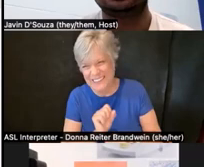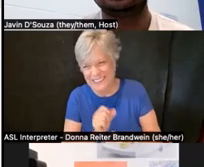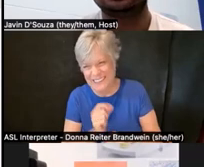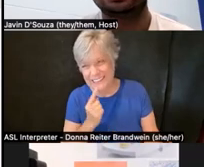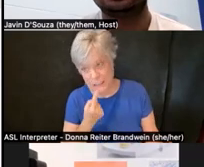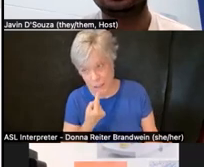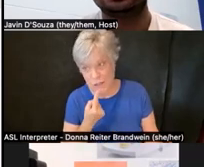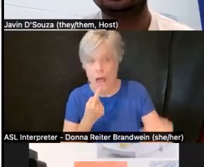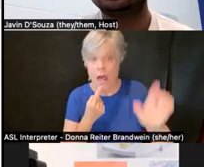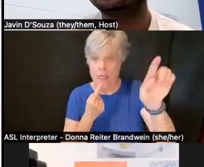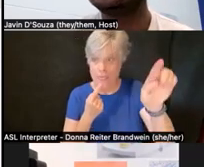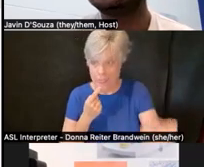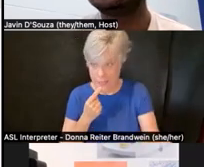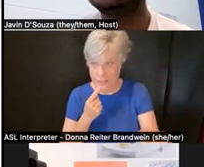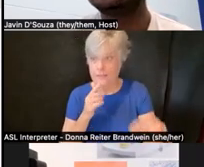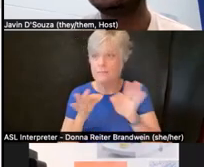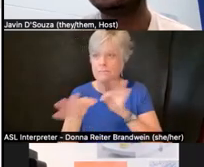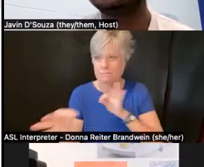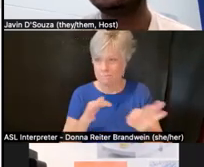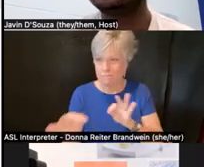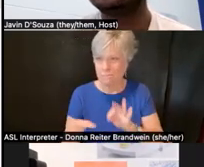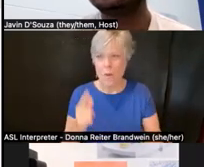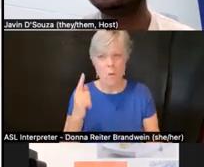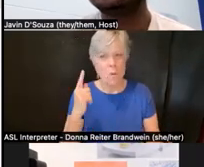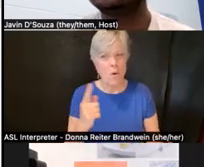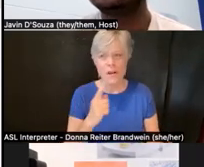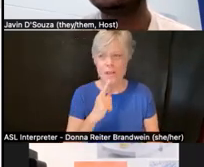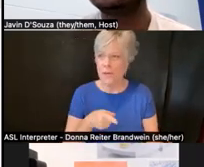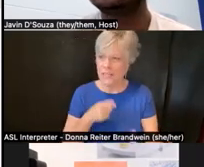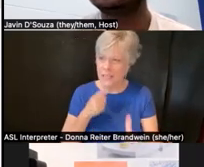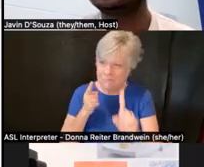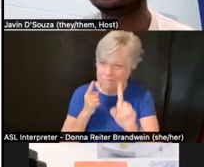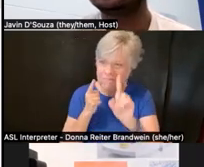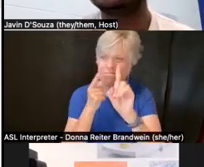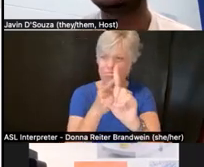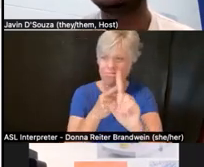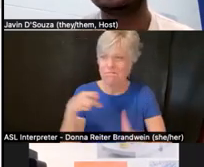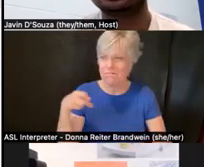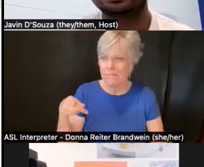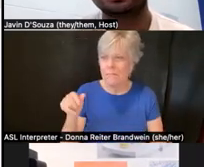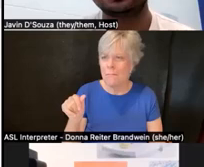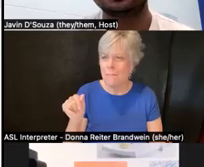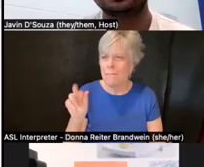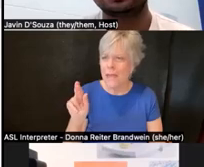this is one of the paradigms of understanding the importance of a Disability Cultural Center